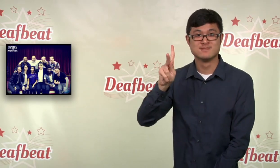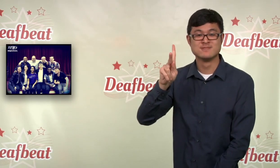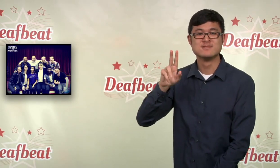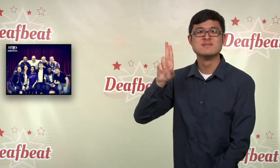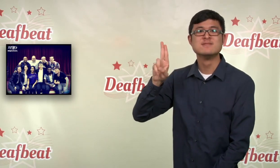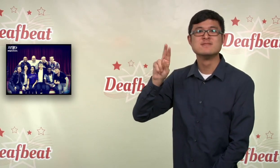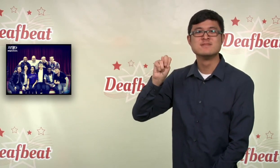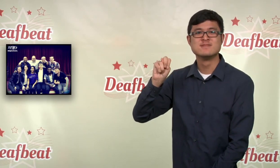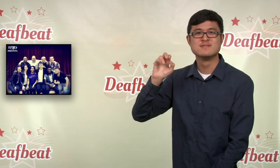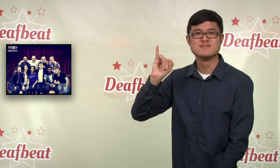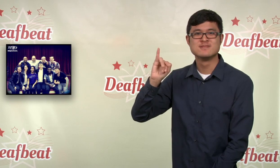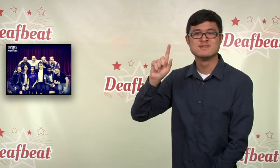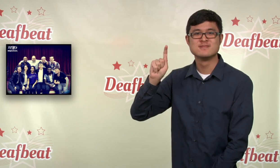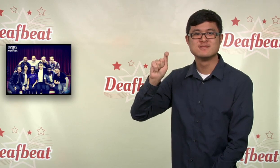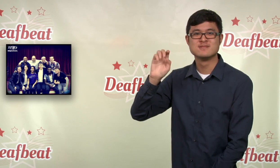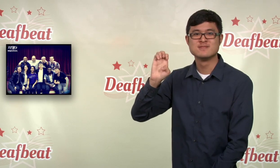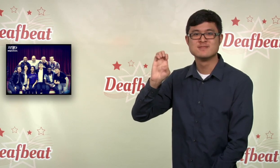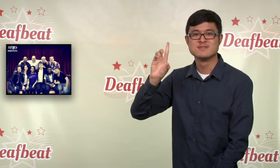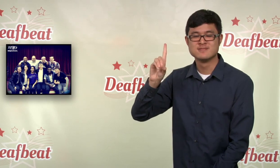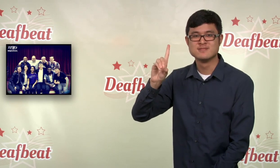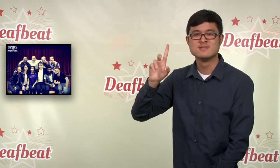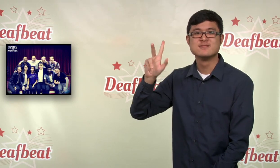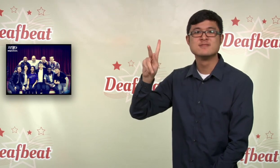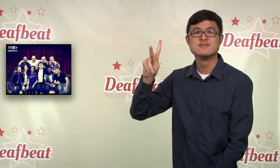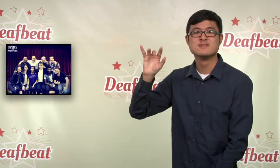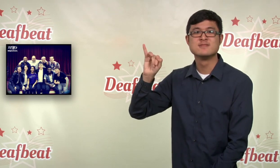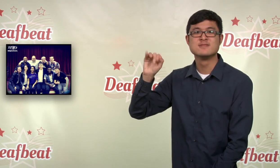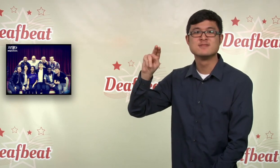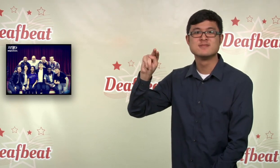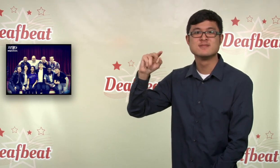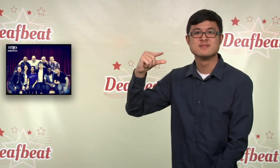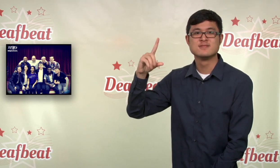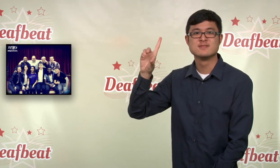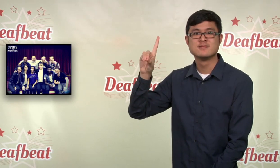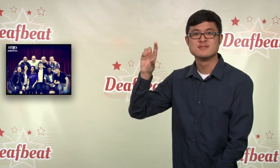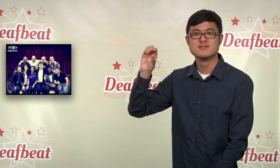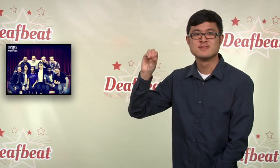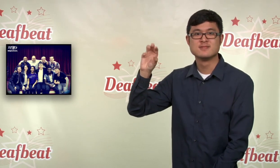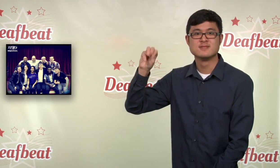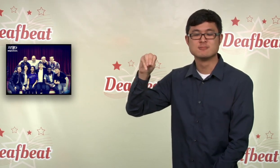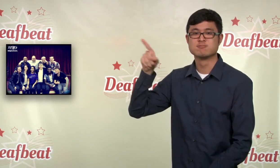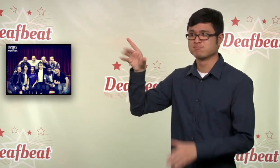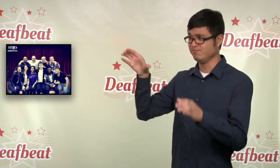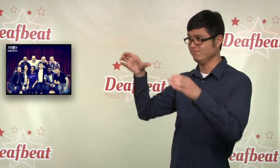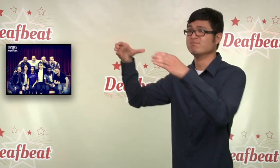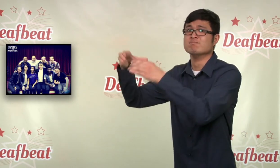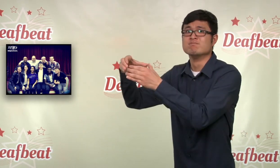Def Motion in the United Kingdom is a